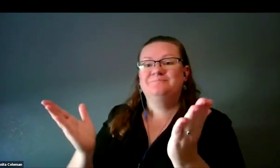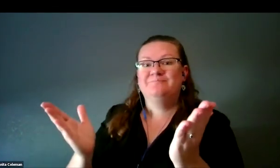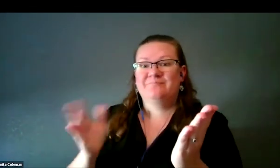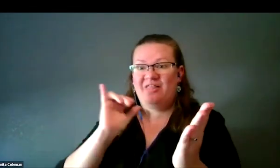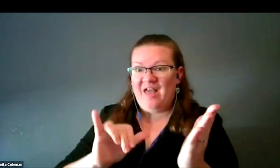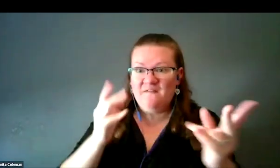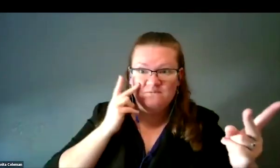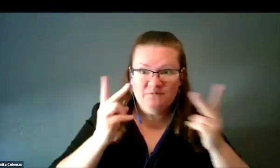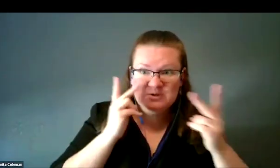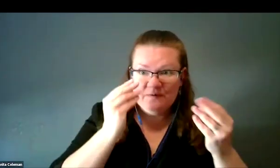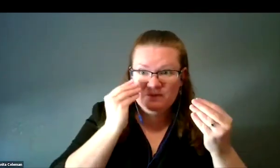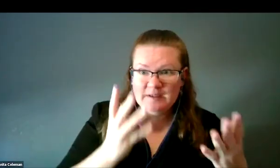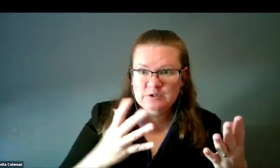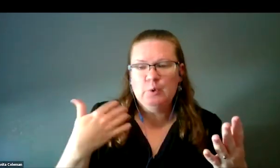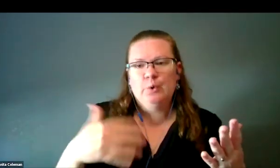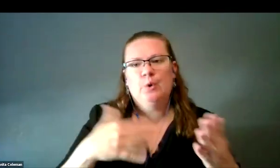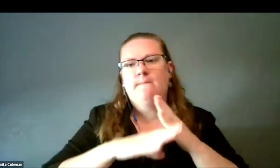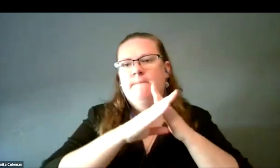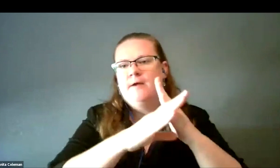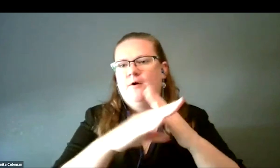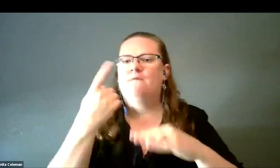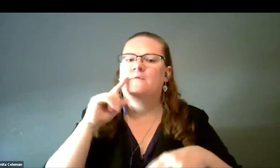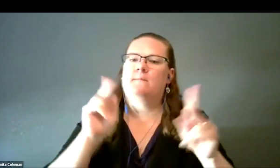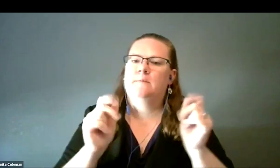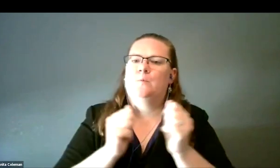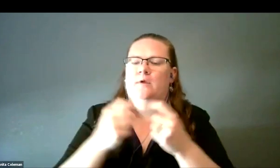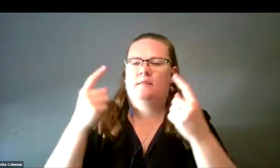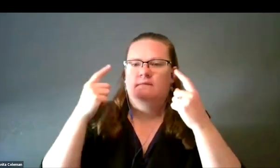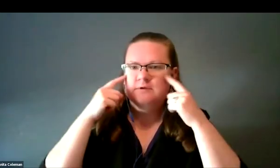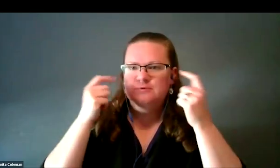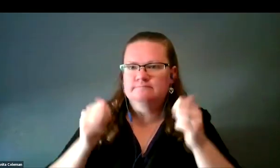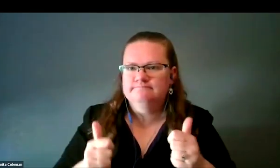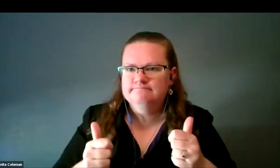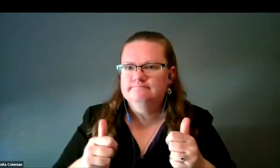That presents a problem for anyone that has any kind of visual impairment.